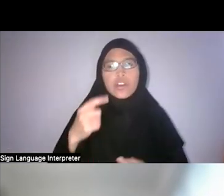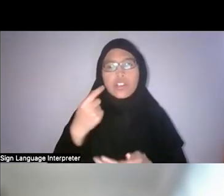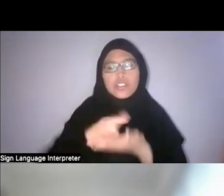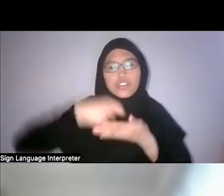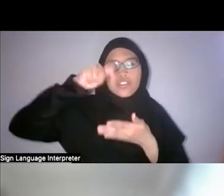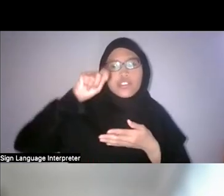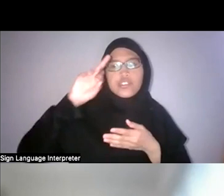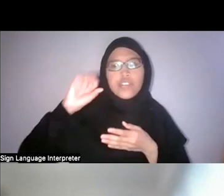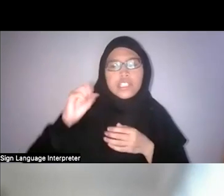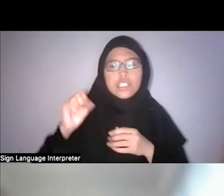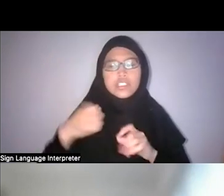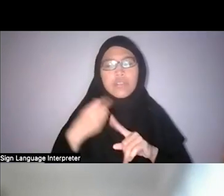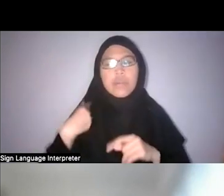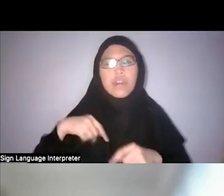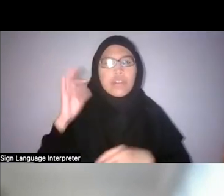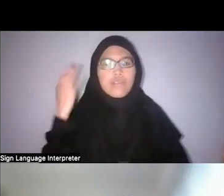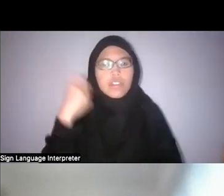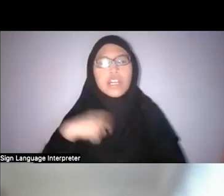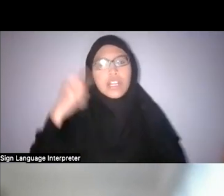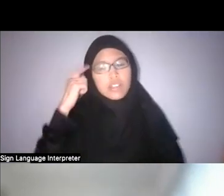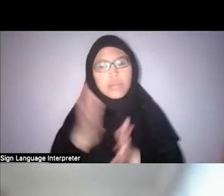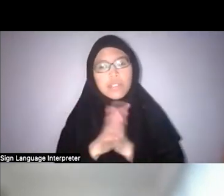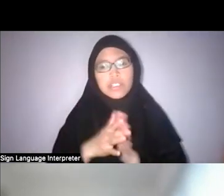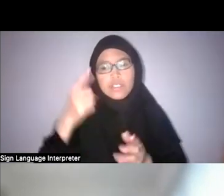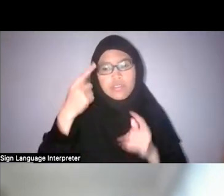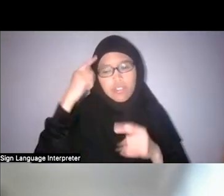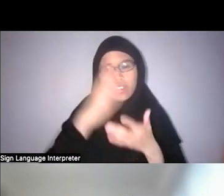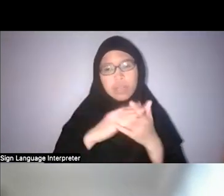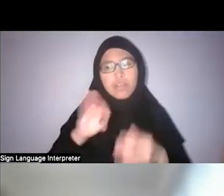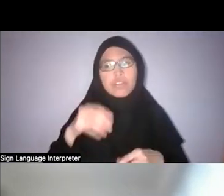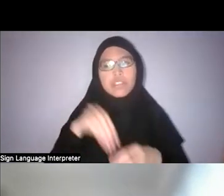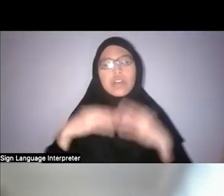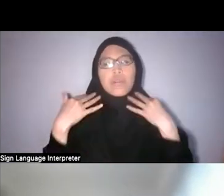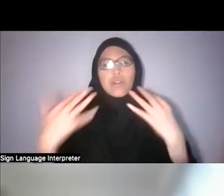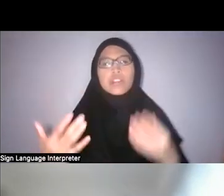that would be interesting to some of you, so I’ll place the link in the chat as well.